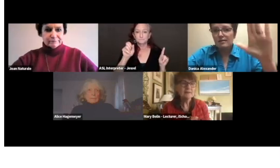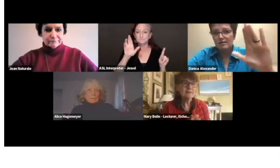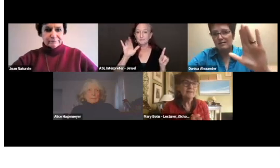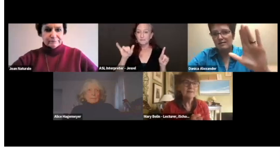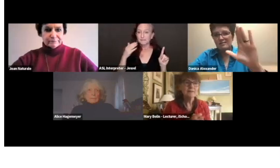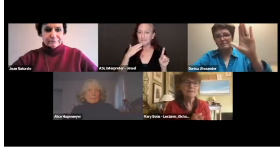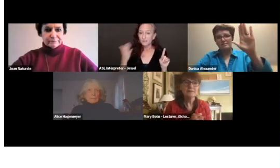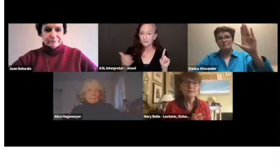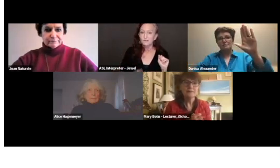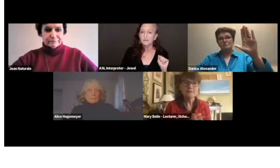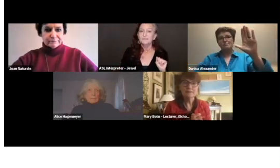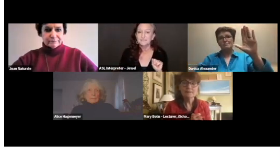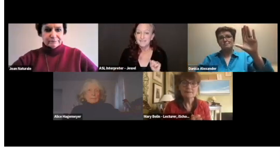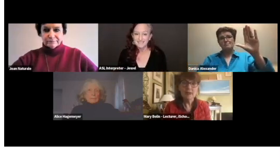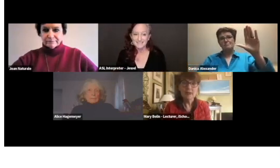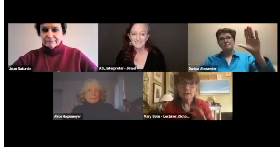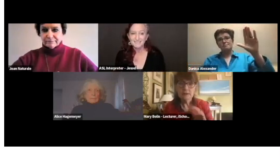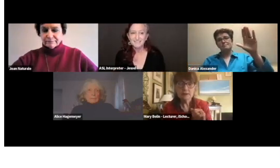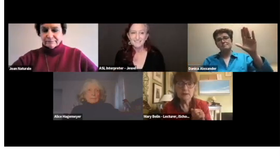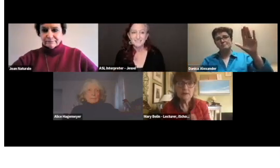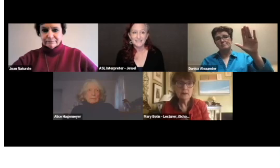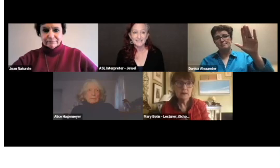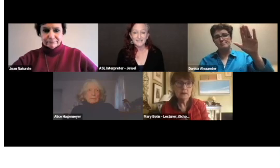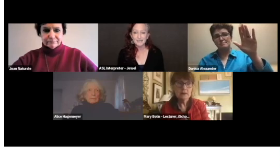Yes. This is Danica.